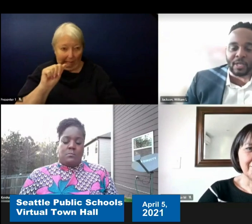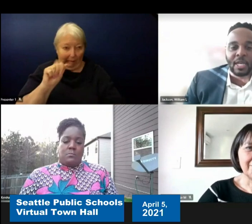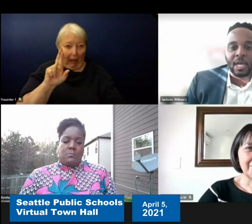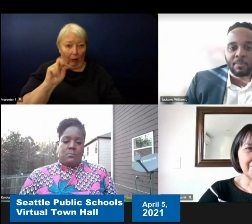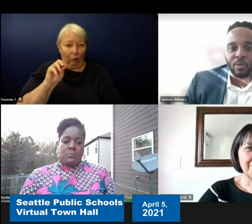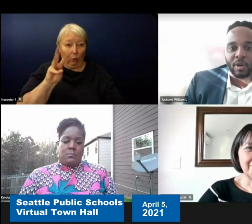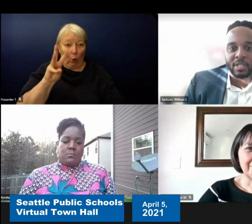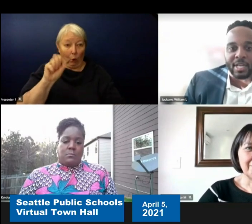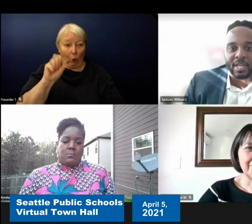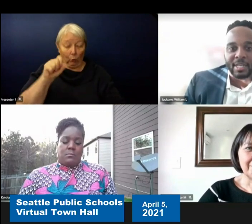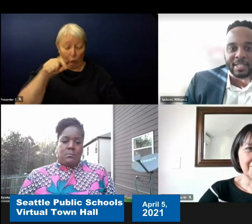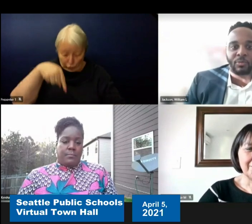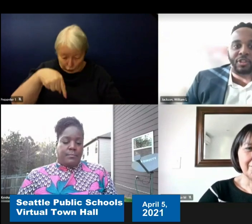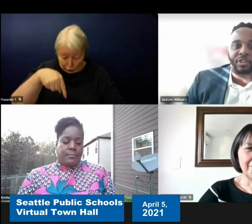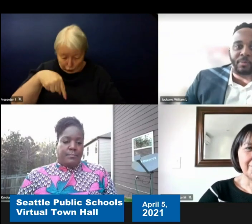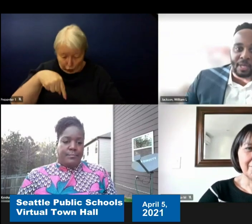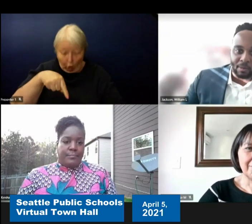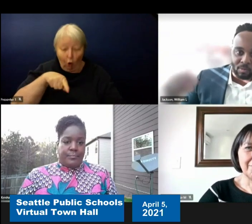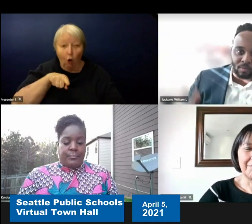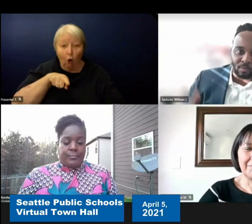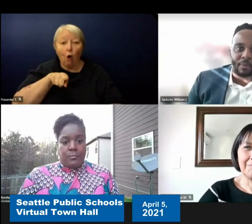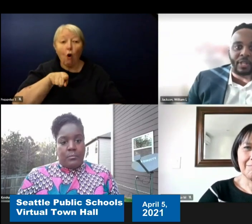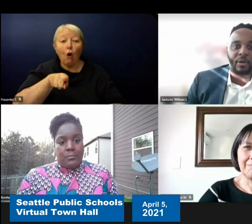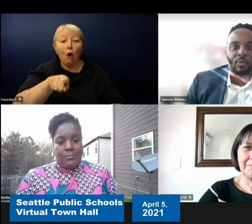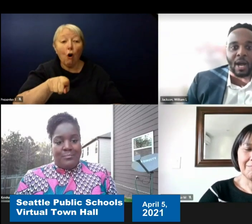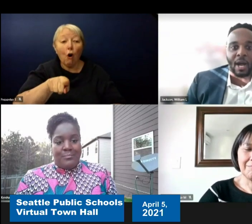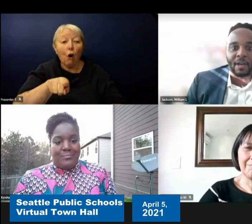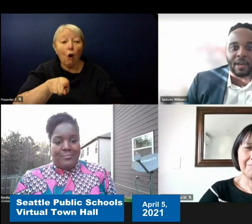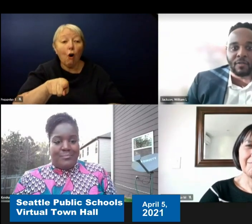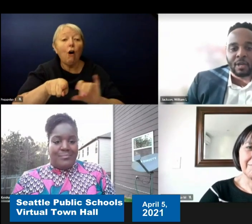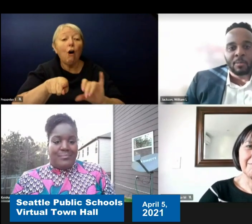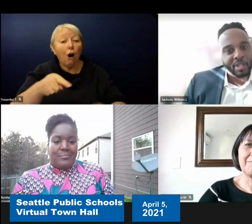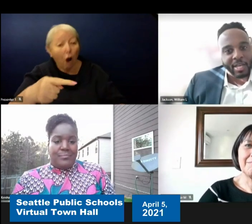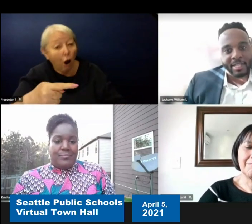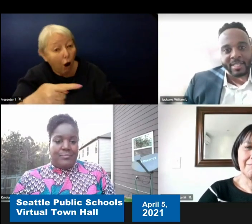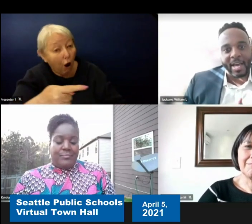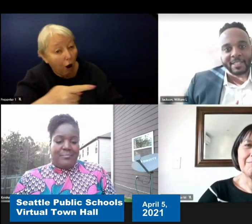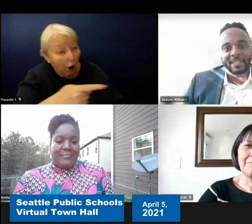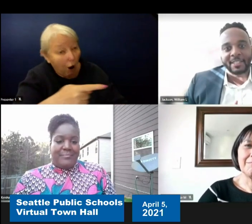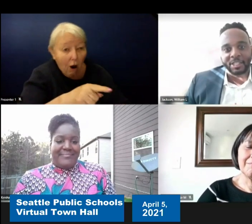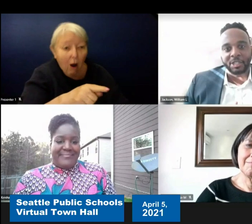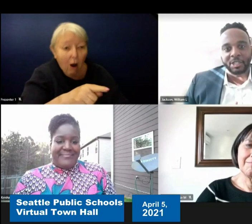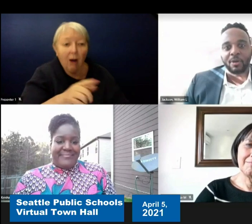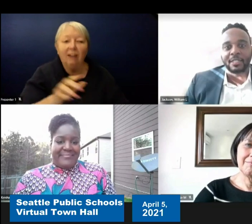But we're excited to connect with them right when they arrive. Part of that is that attestation process